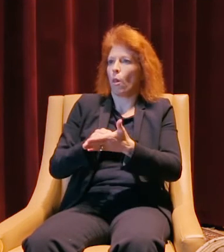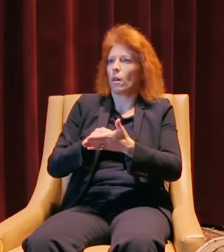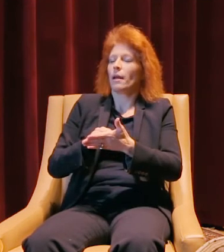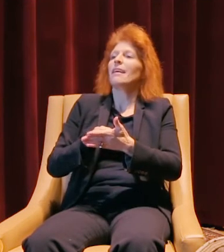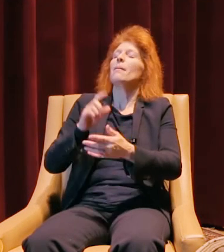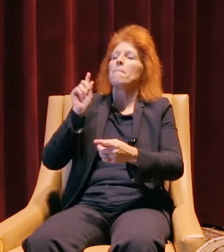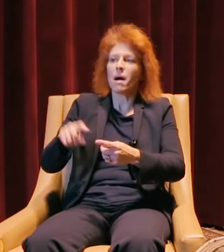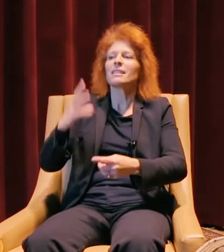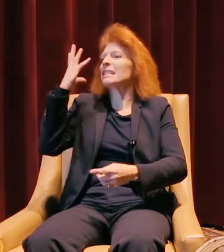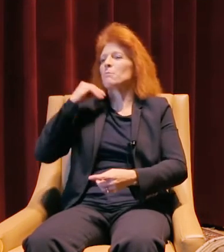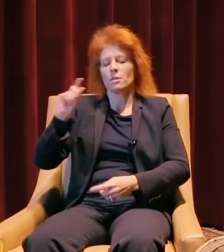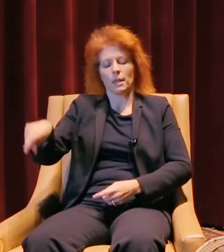Until you experience it.